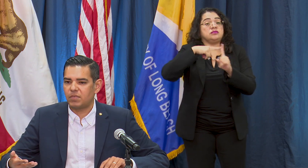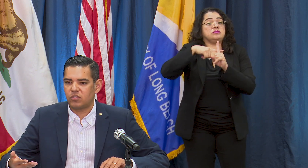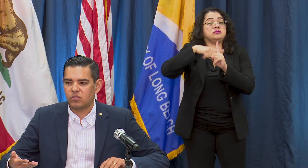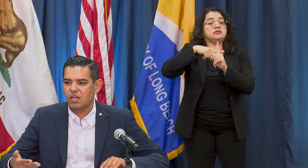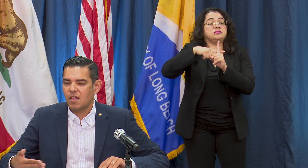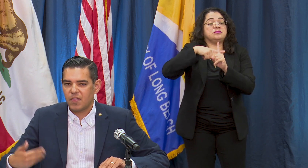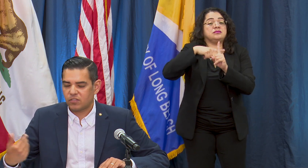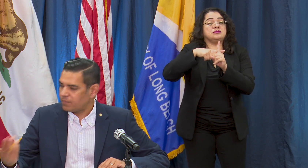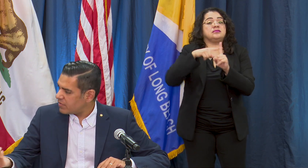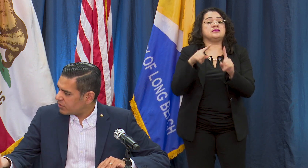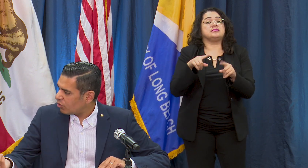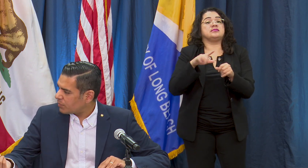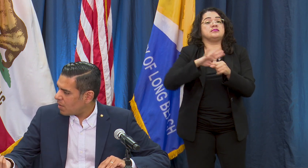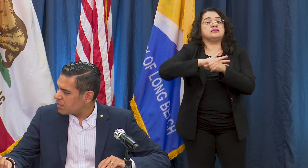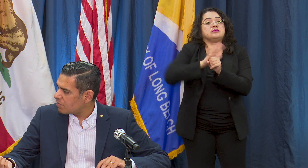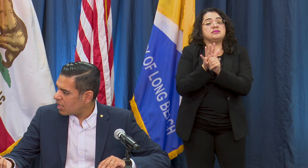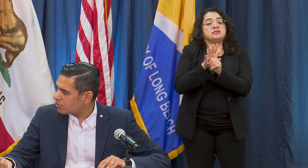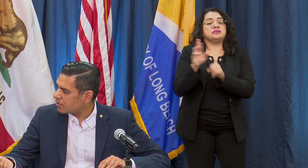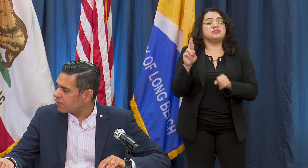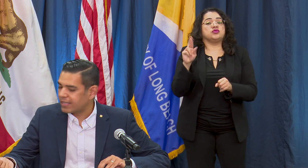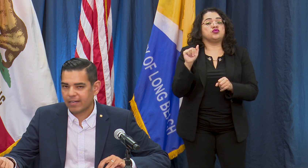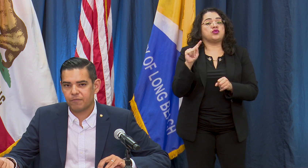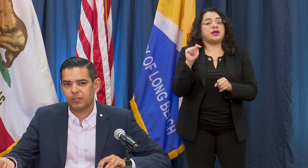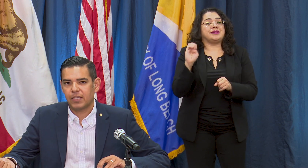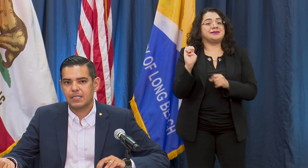Beach that's something that the health department is monitoring very carefully